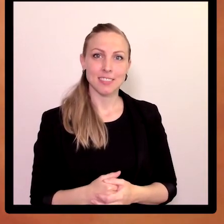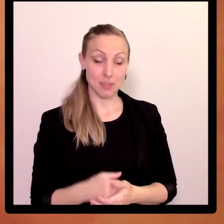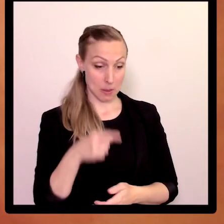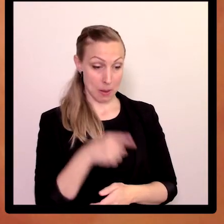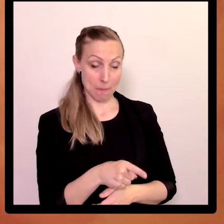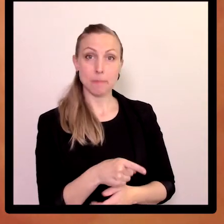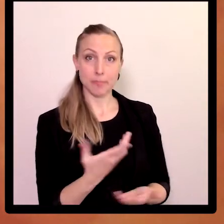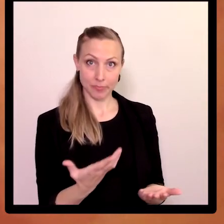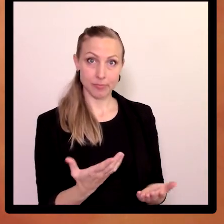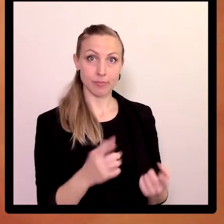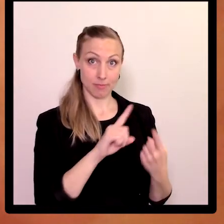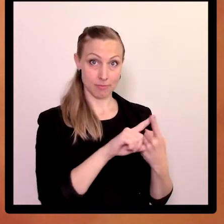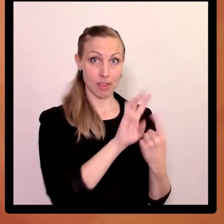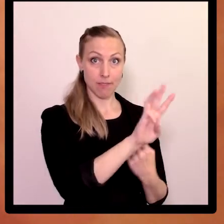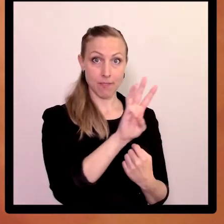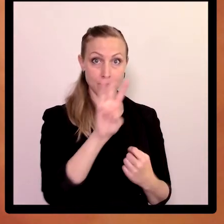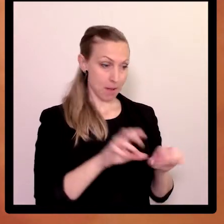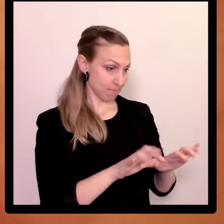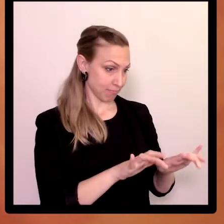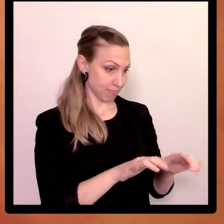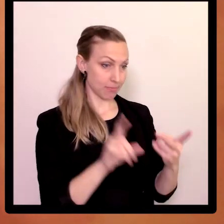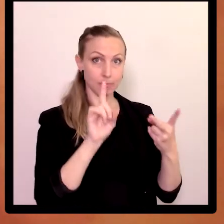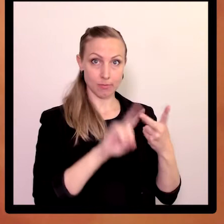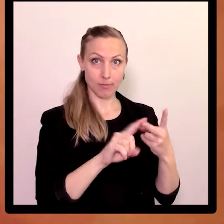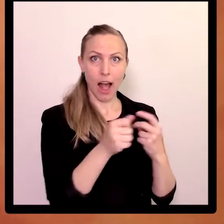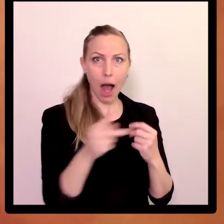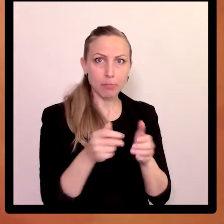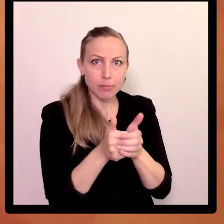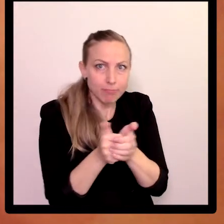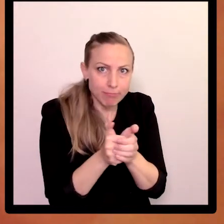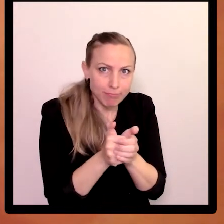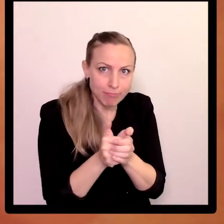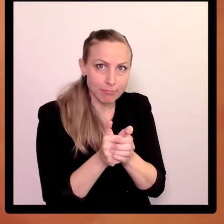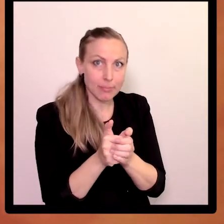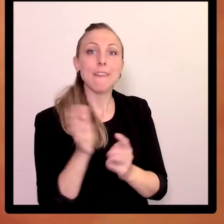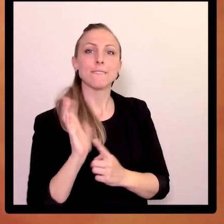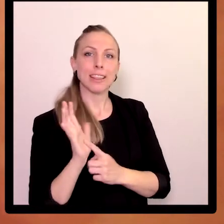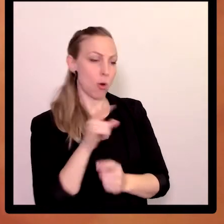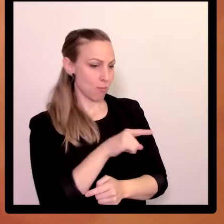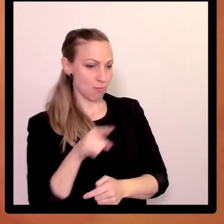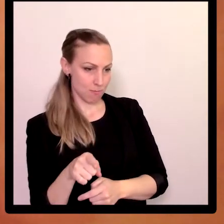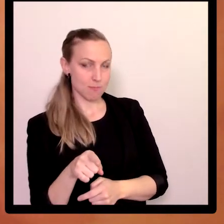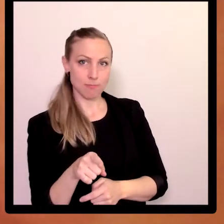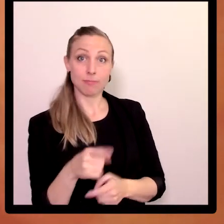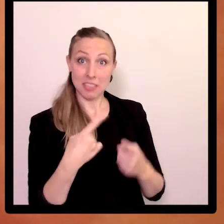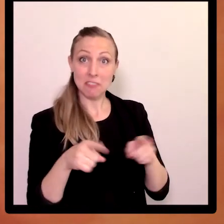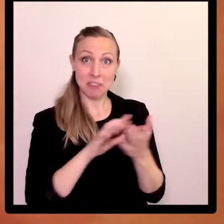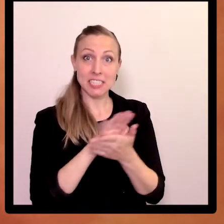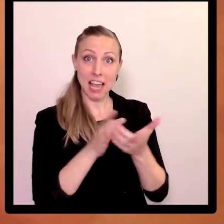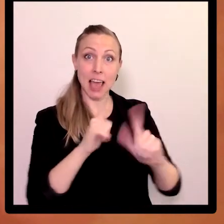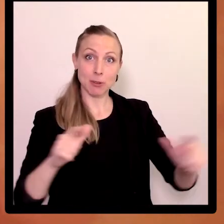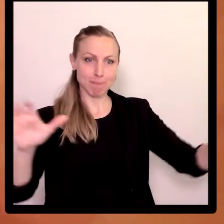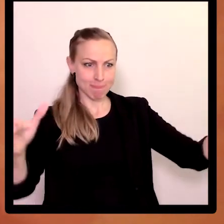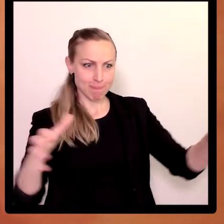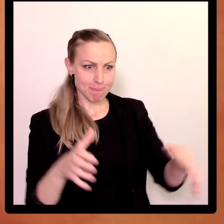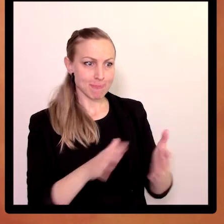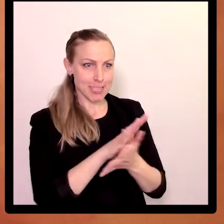What we have created is a website and an app with videos where we have gathers the different signs.